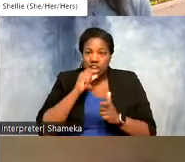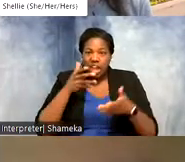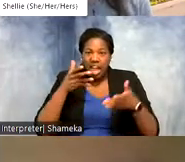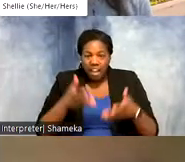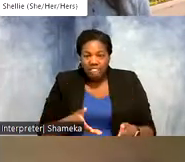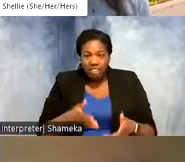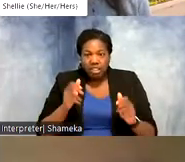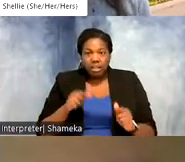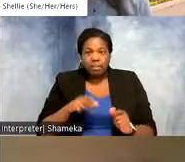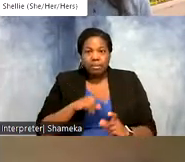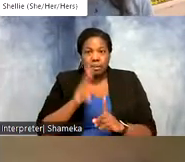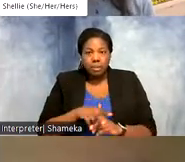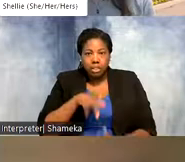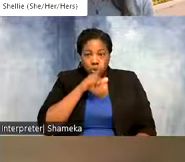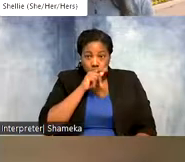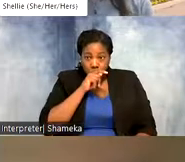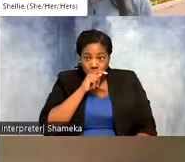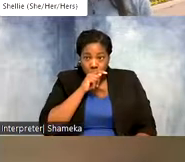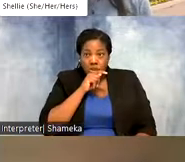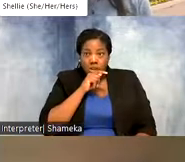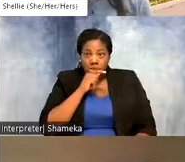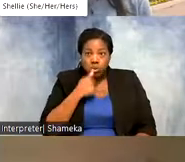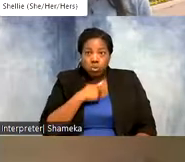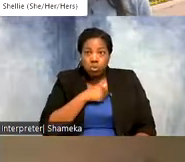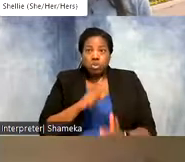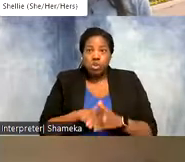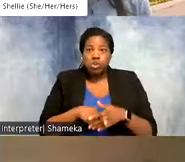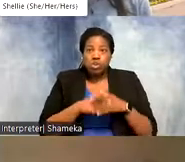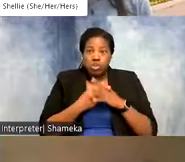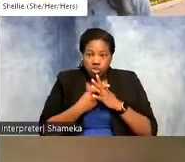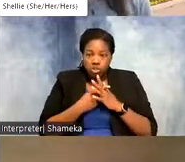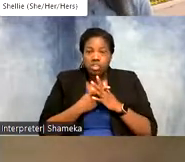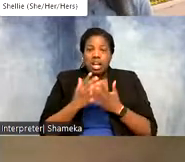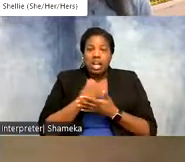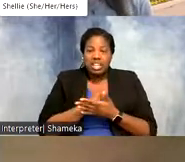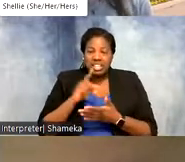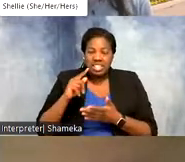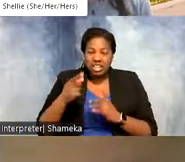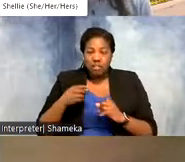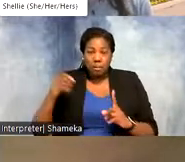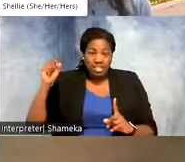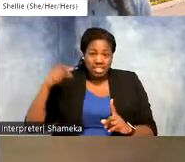applied to birds. And so we start to get all these data from the satellites and now we even can track